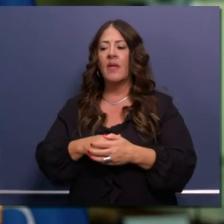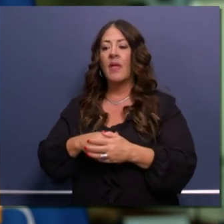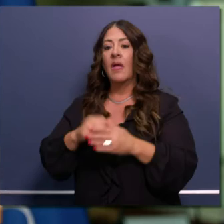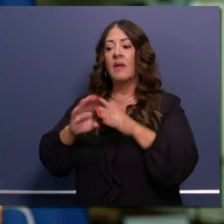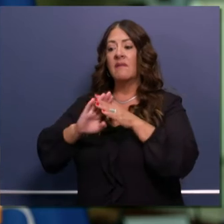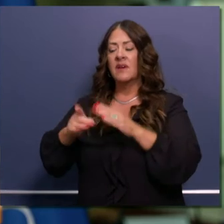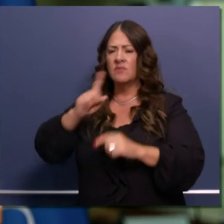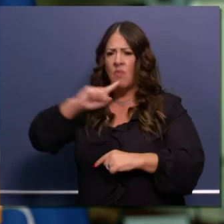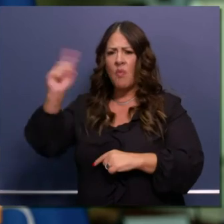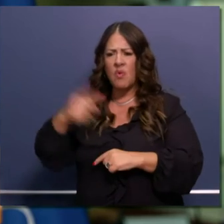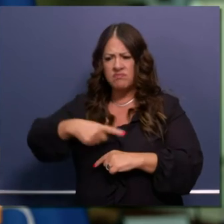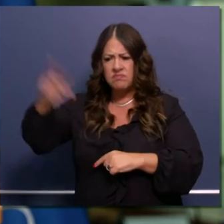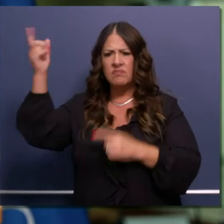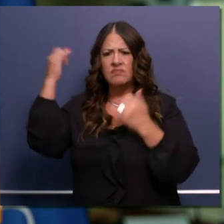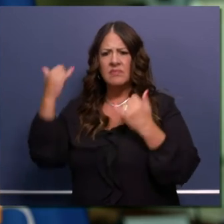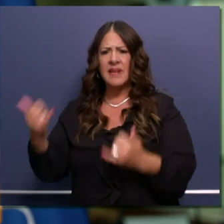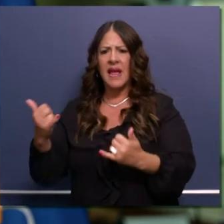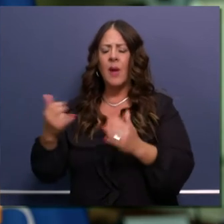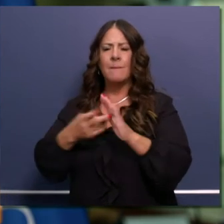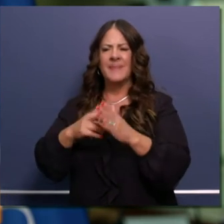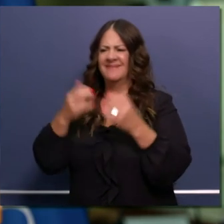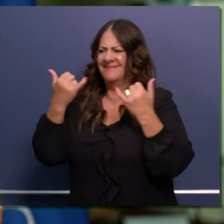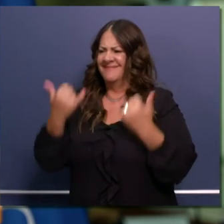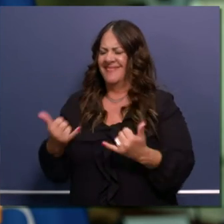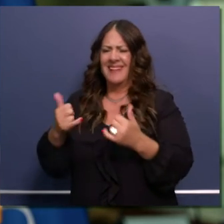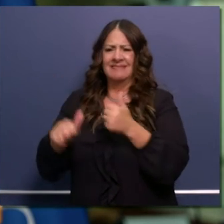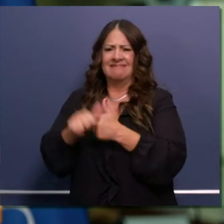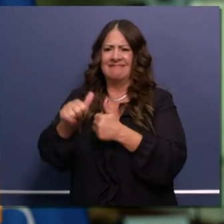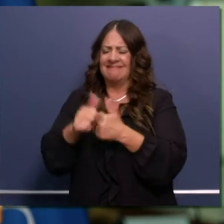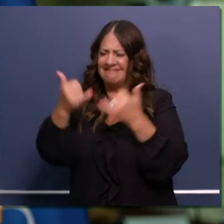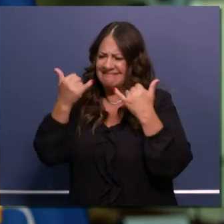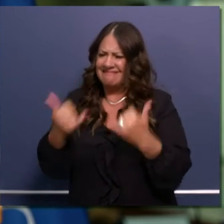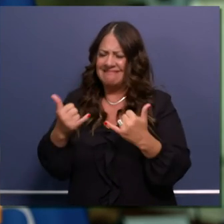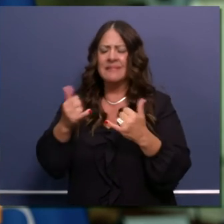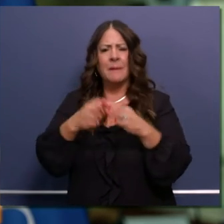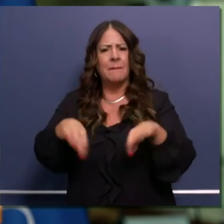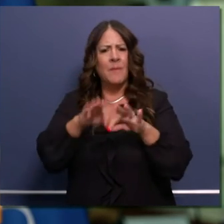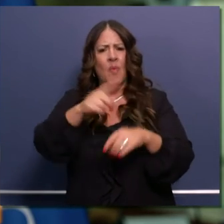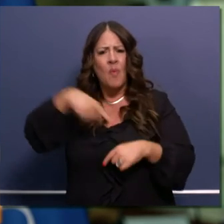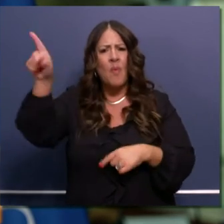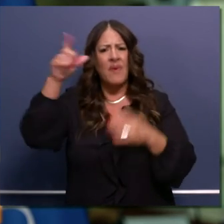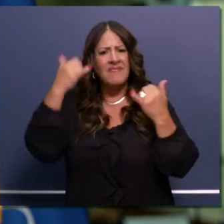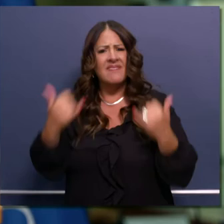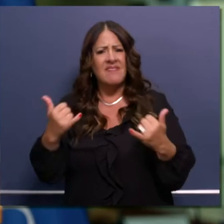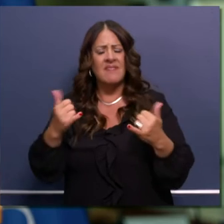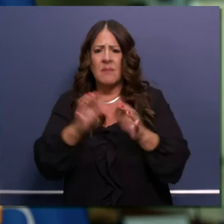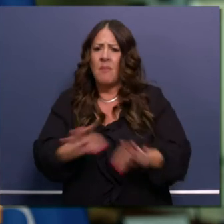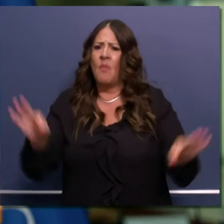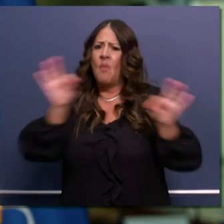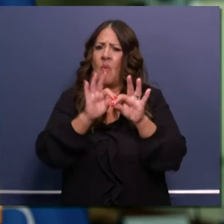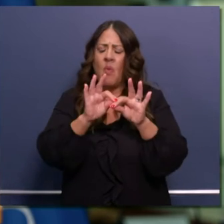means there's immediate threat, get out now. It's critical to follow all directions from